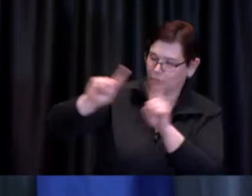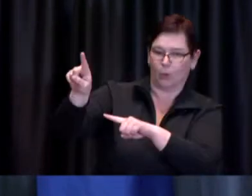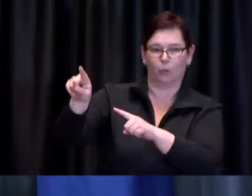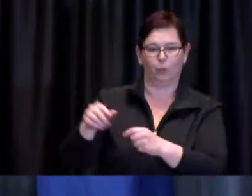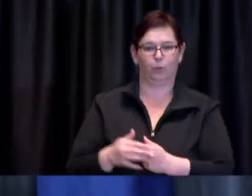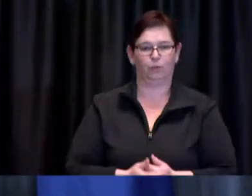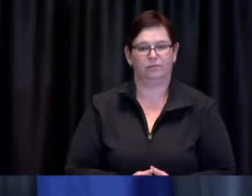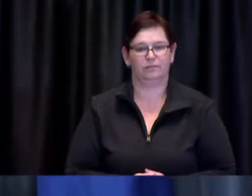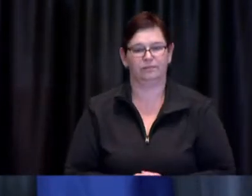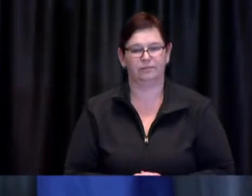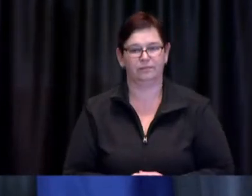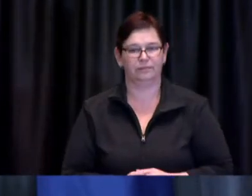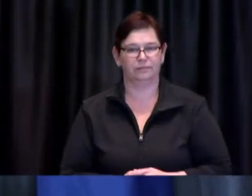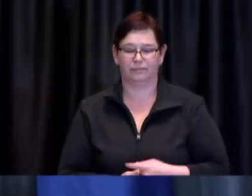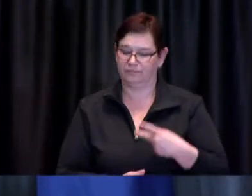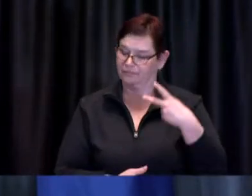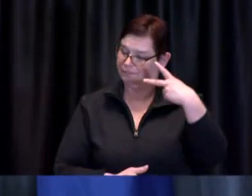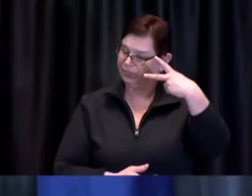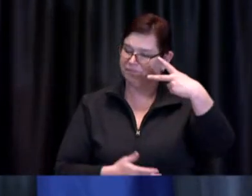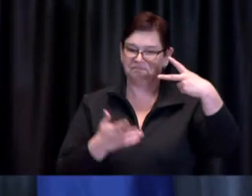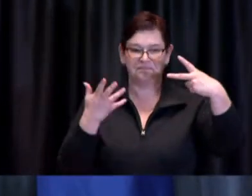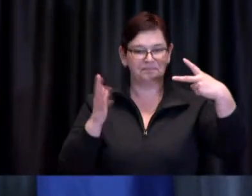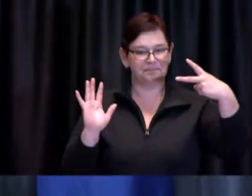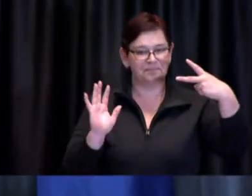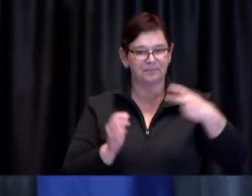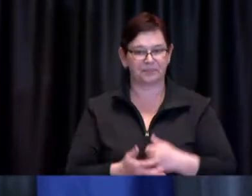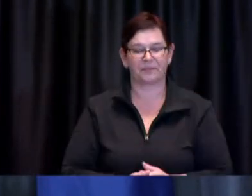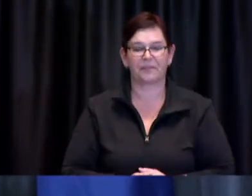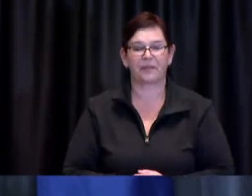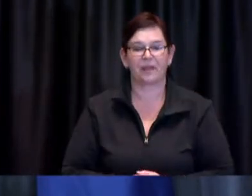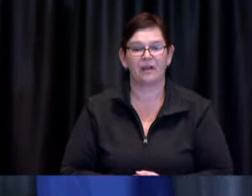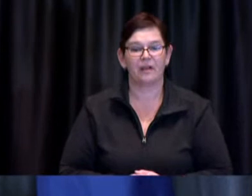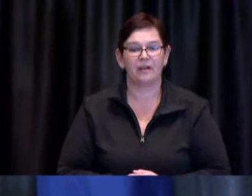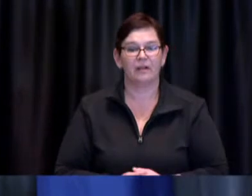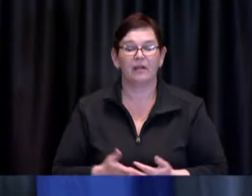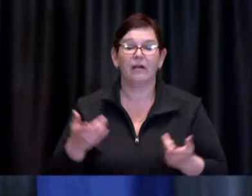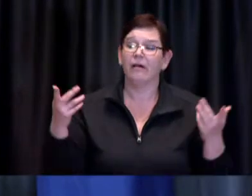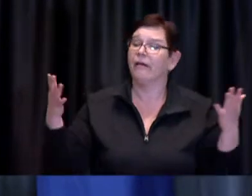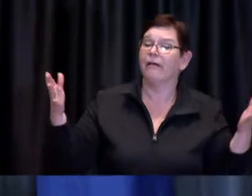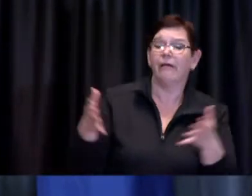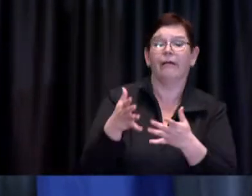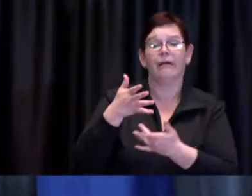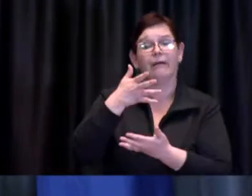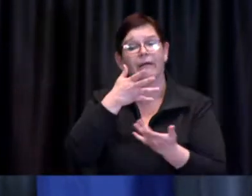If we mix right now, we're adding risk upon risk.